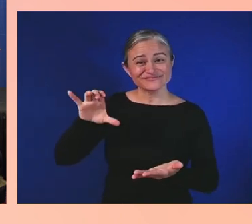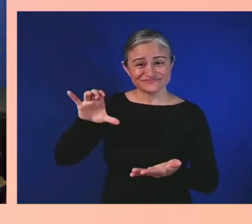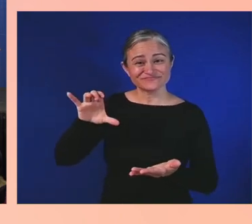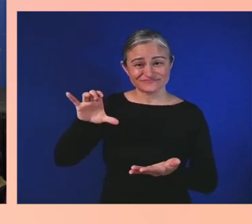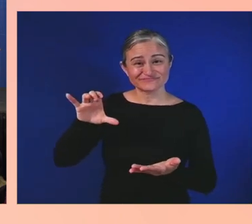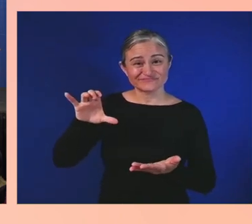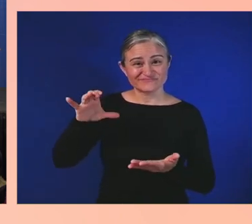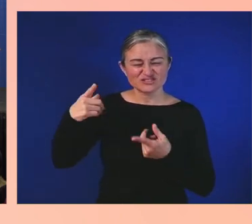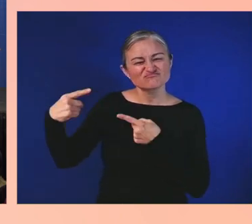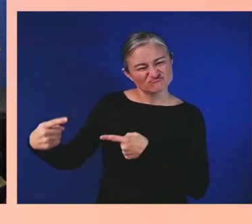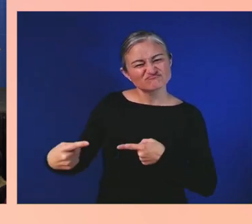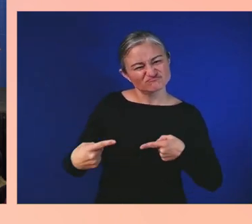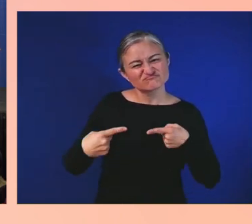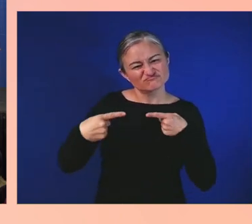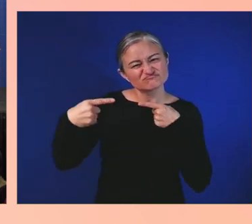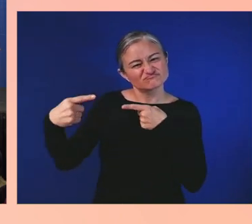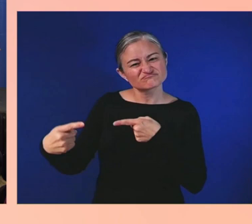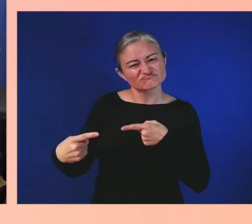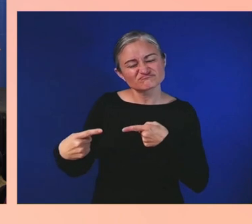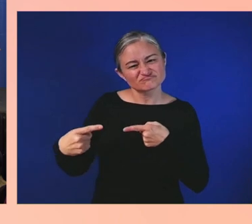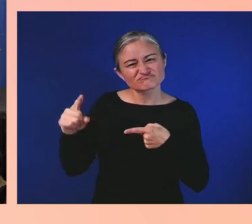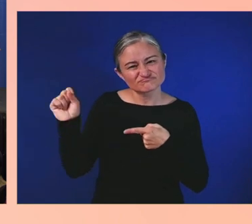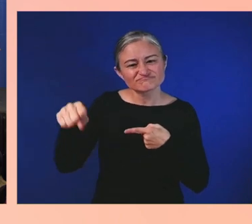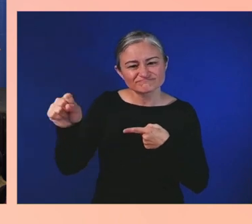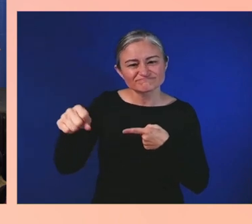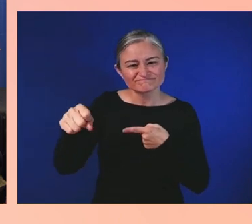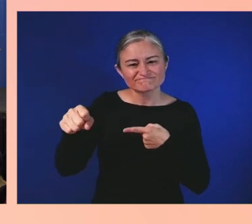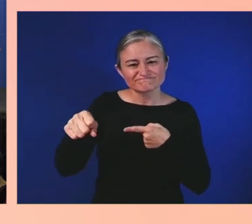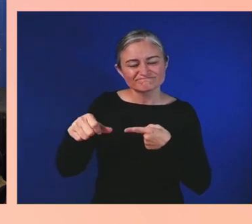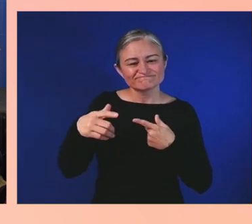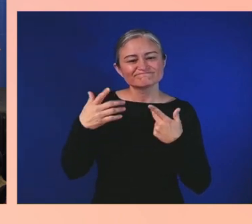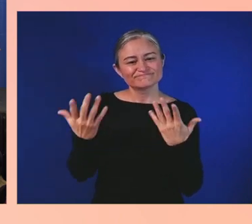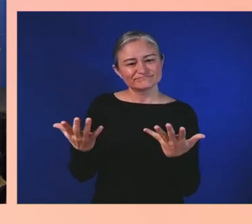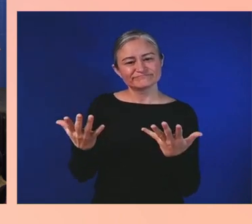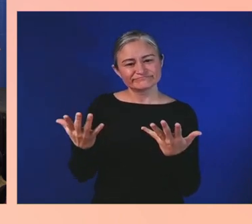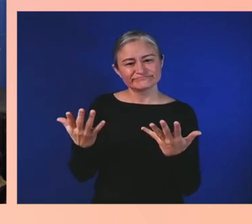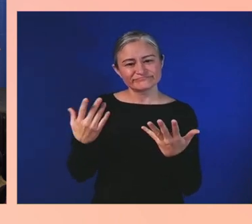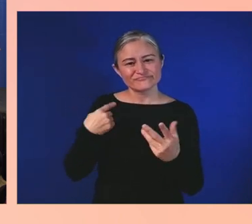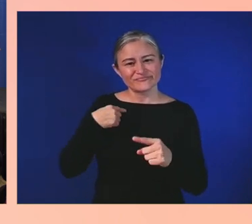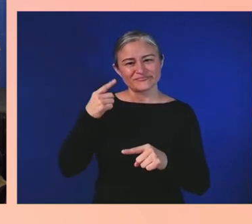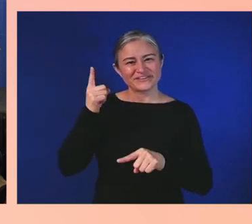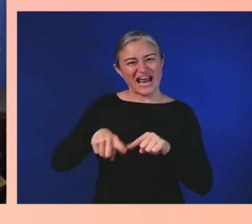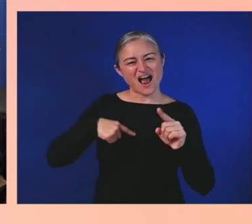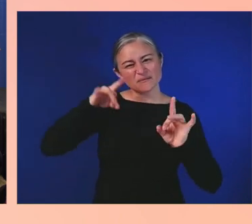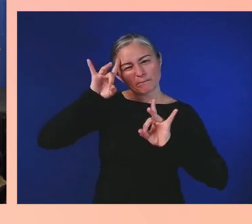I can't say I've mastered it, but I'm working on it.